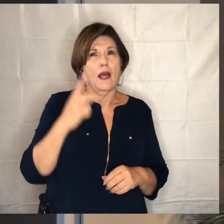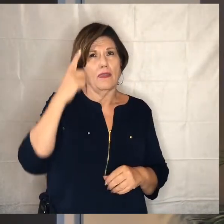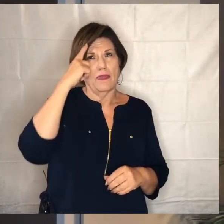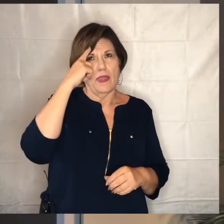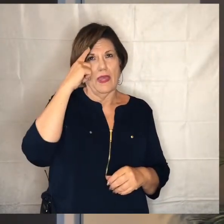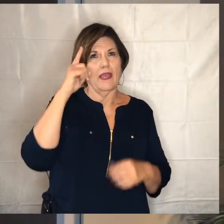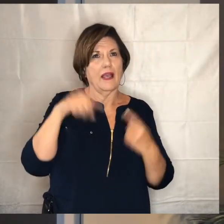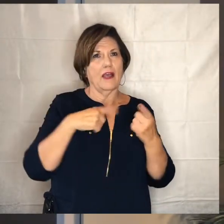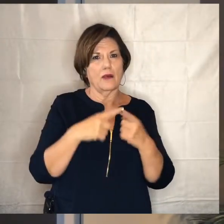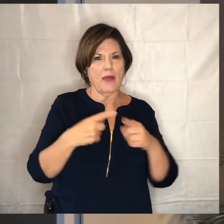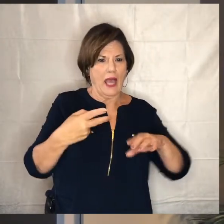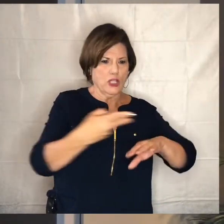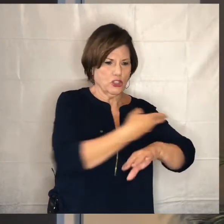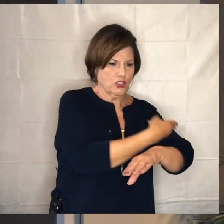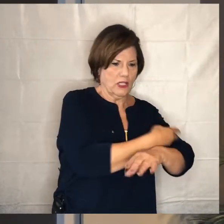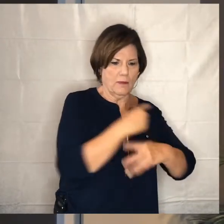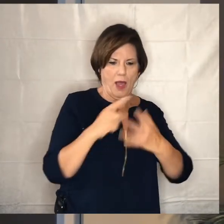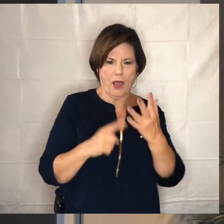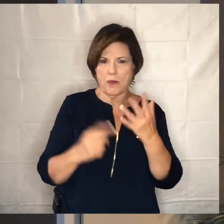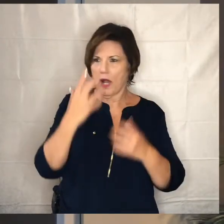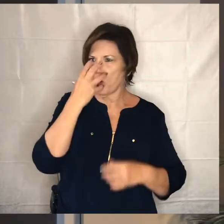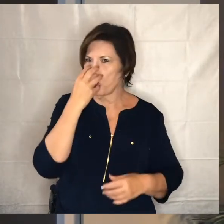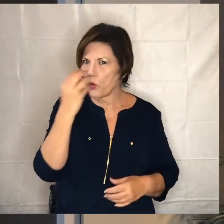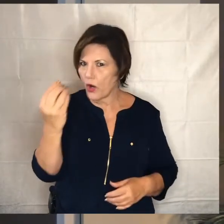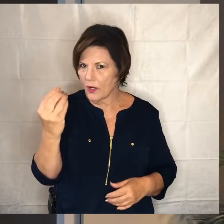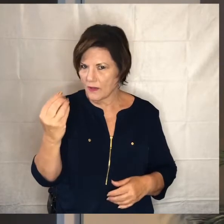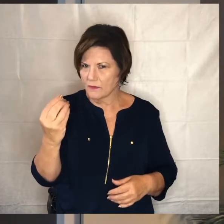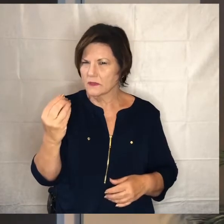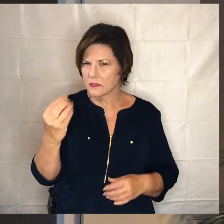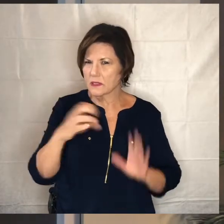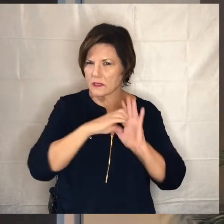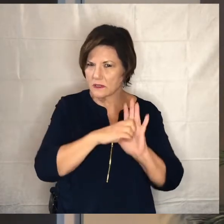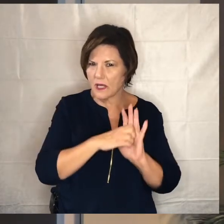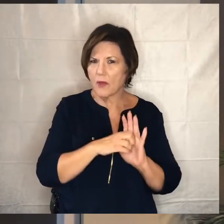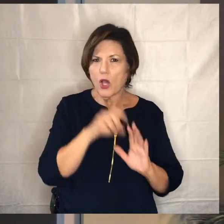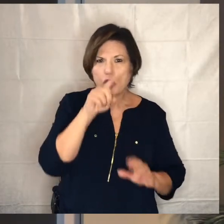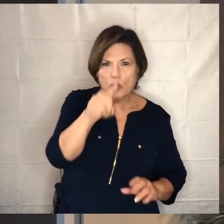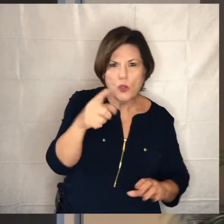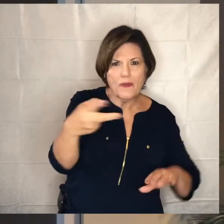of sheep amongst wolves the call is that you're the sheep these are a bunch of